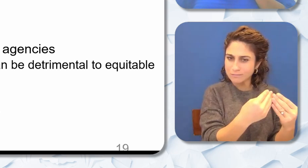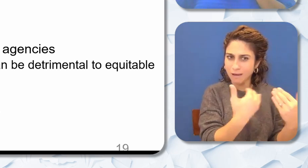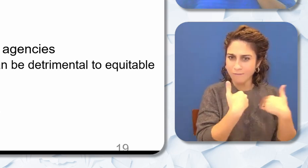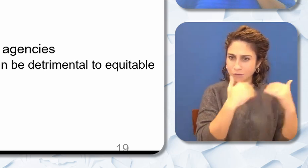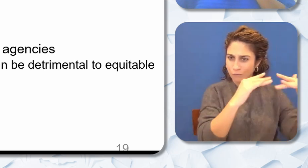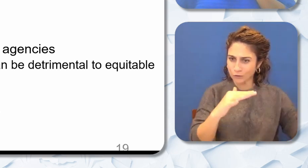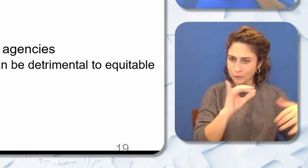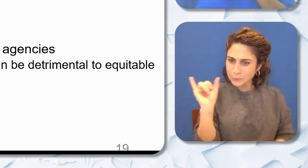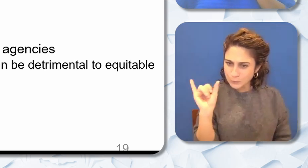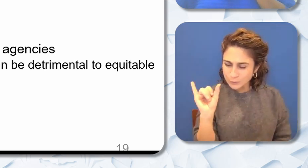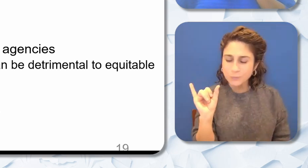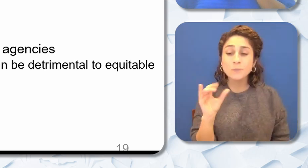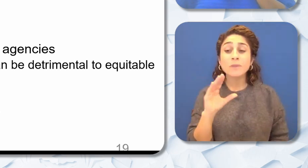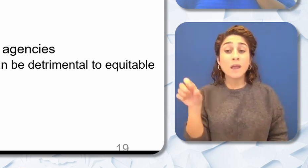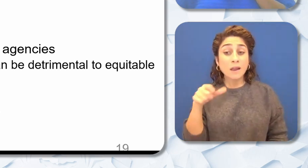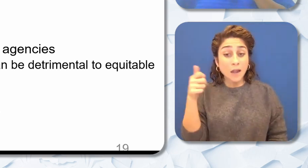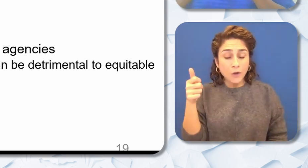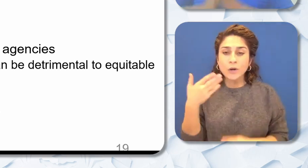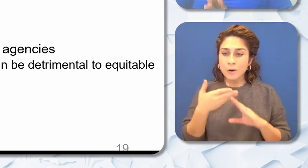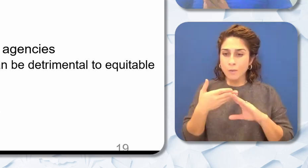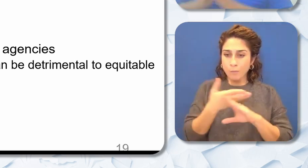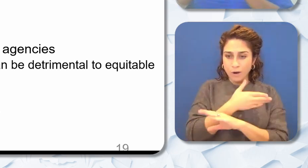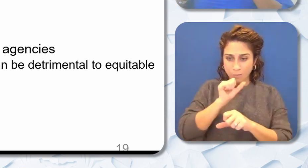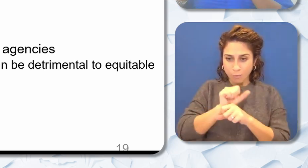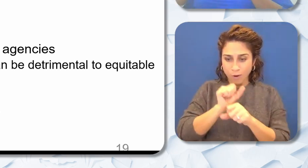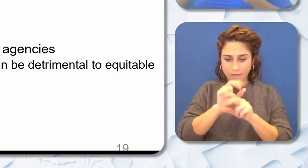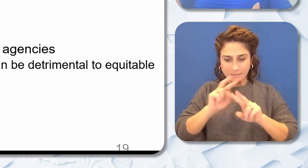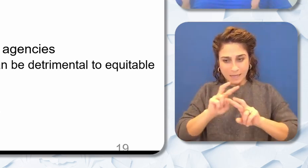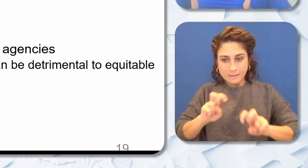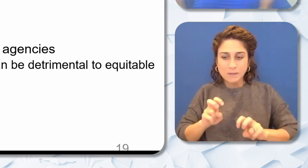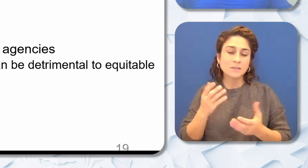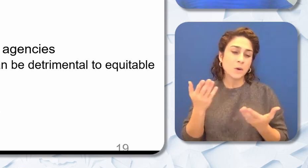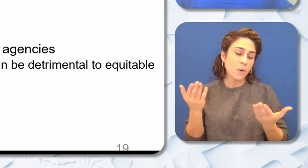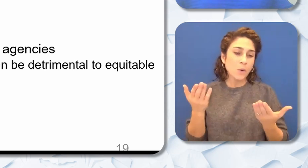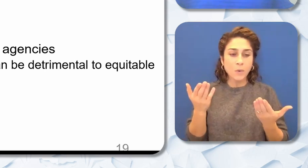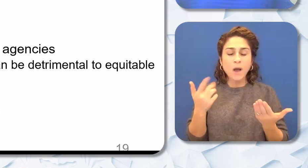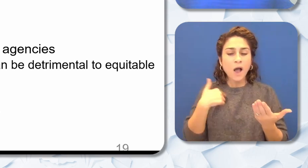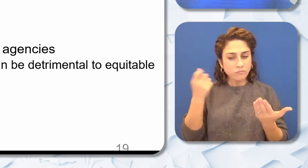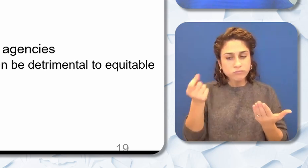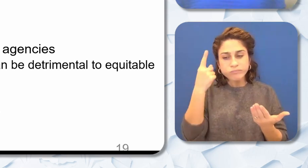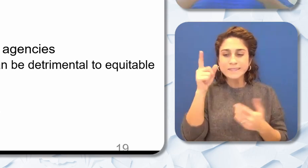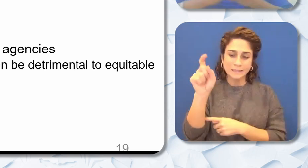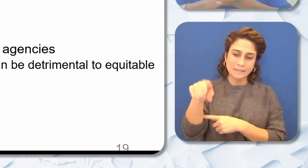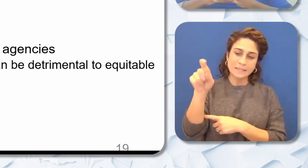the pre-employment assessments. While there may be a very good and I understand the need for that